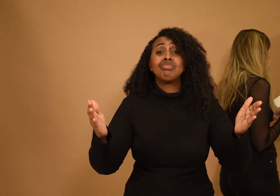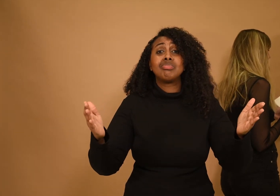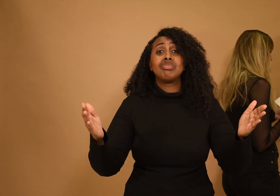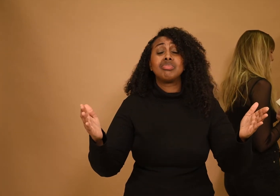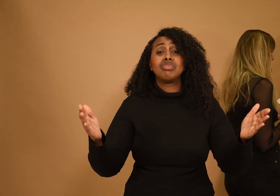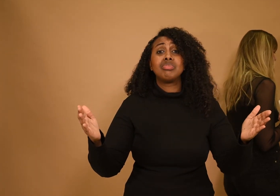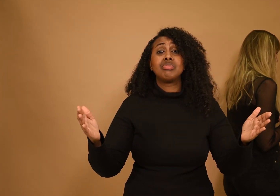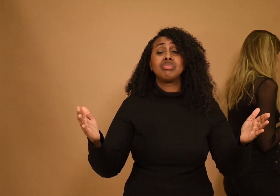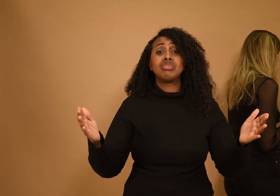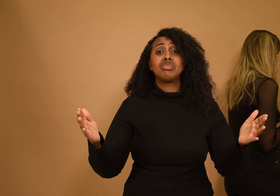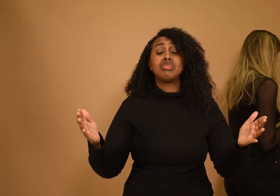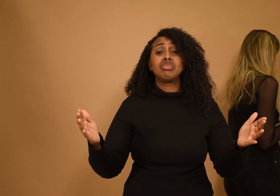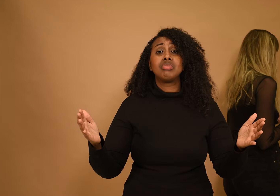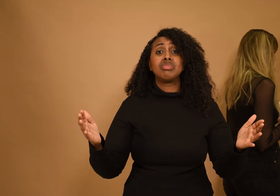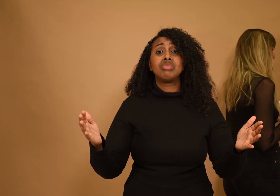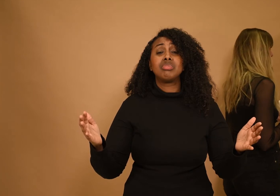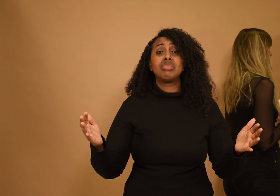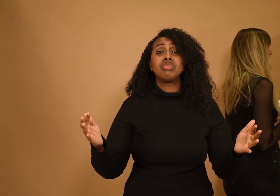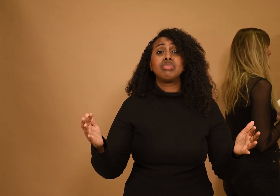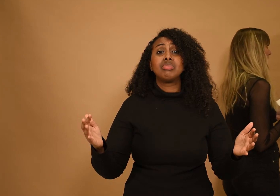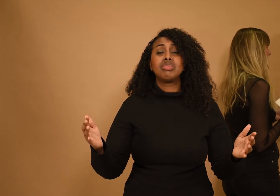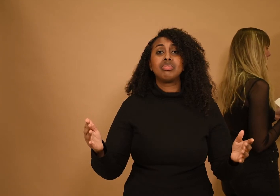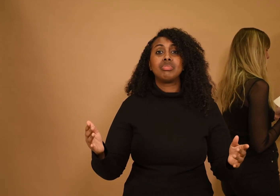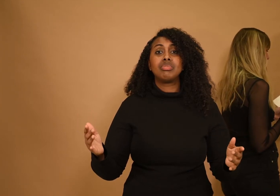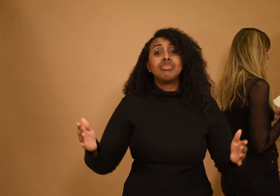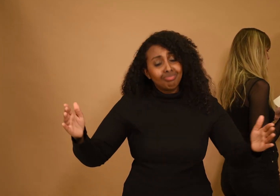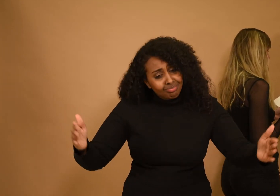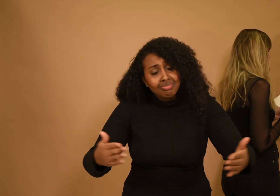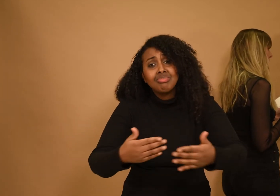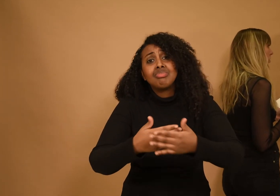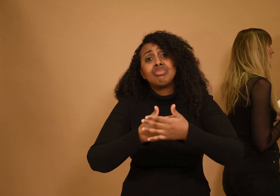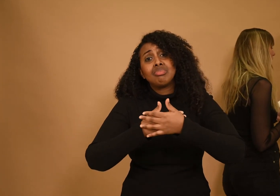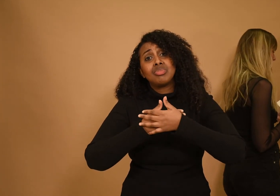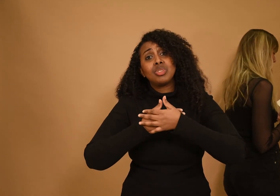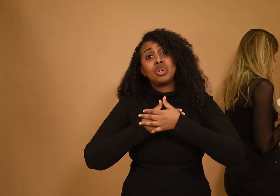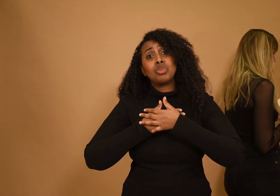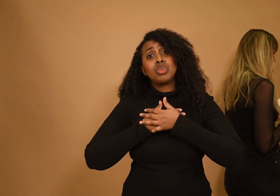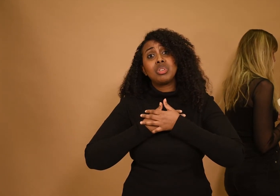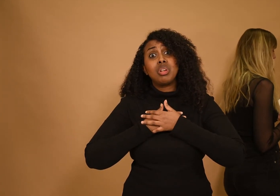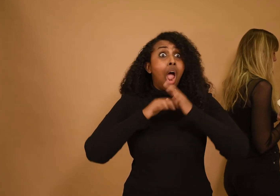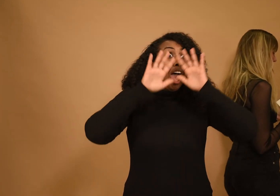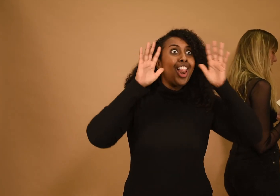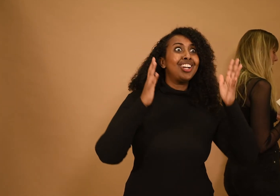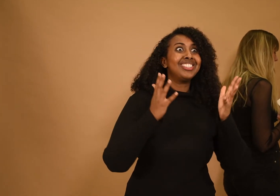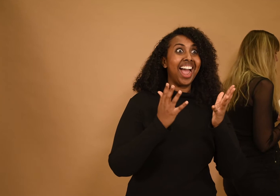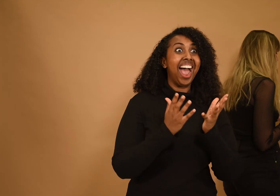that which opens shall enclose, it applies to everything, almost, doesn't